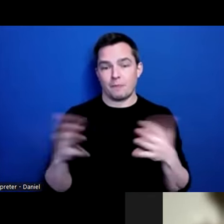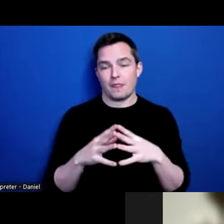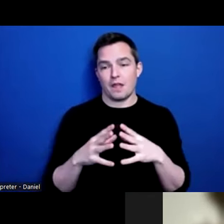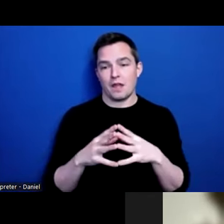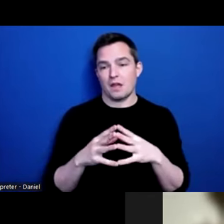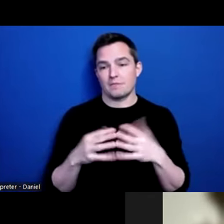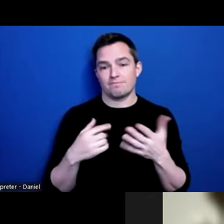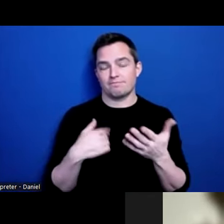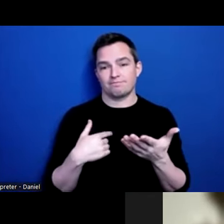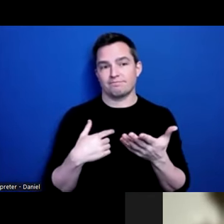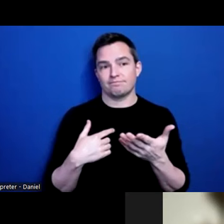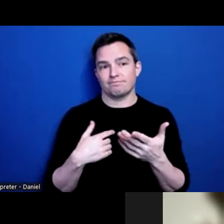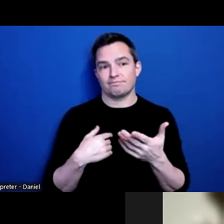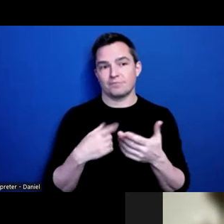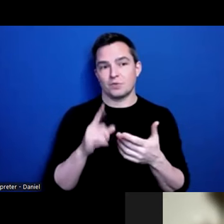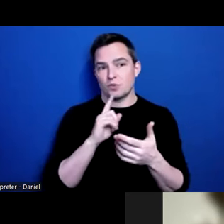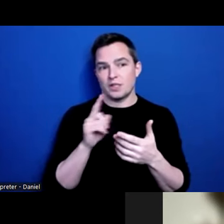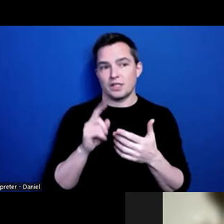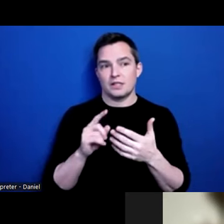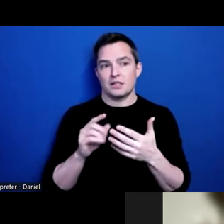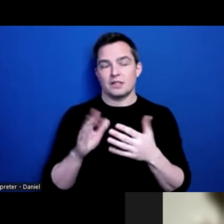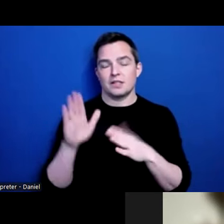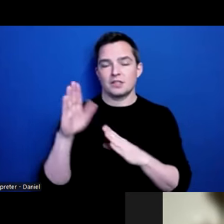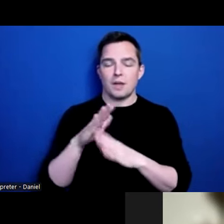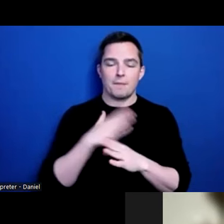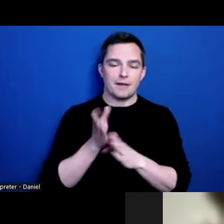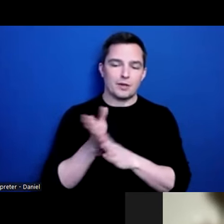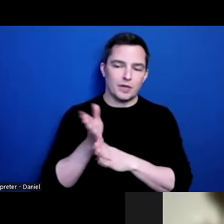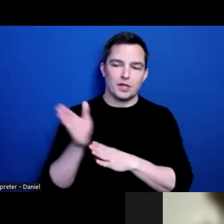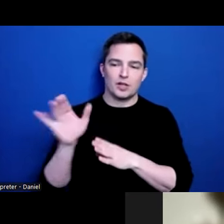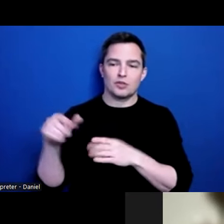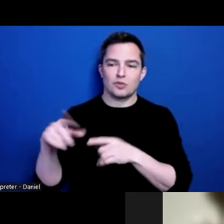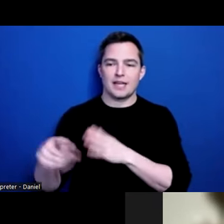I was really at the top of my career, I was kicking butt and taking names. I